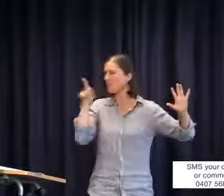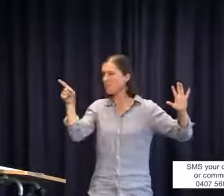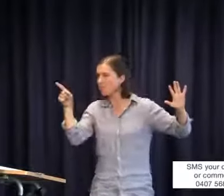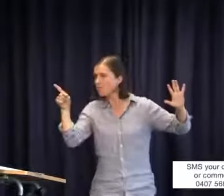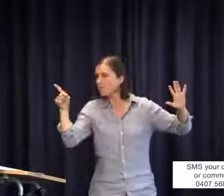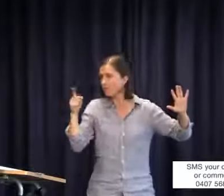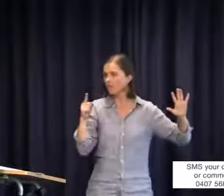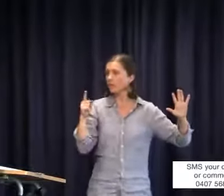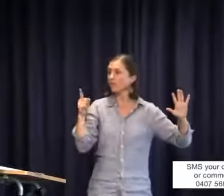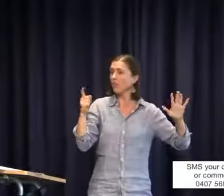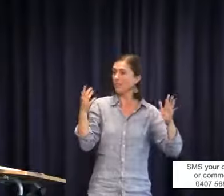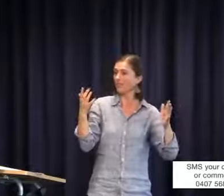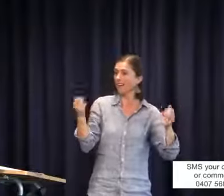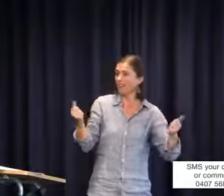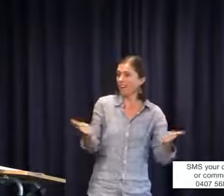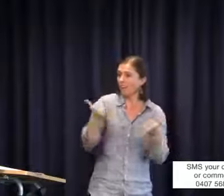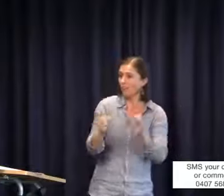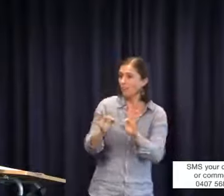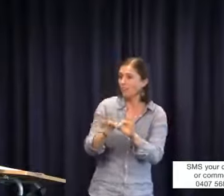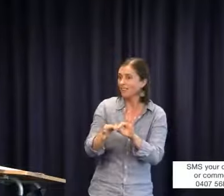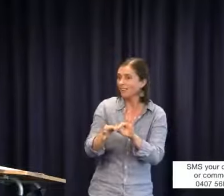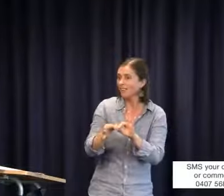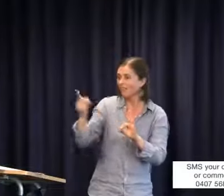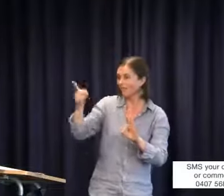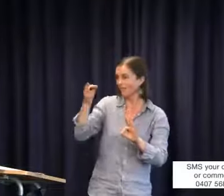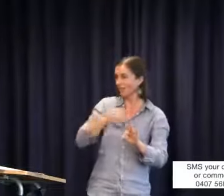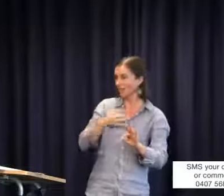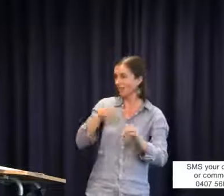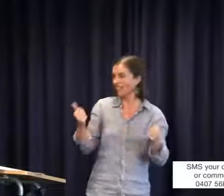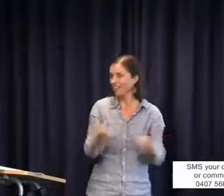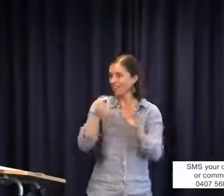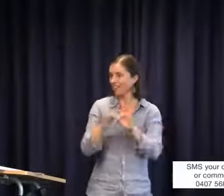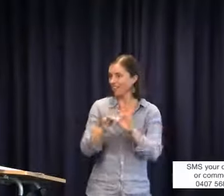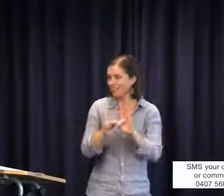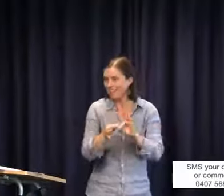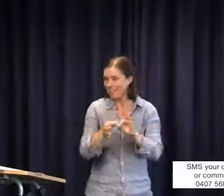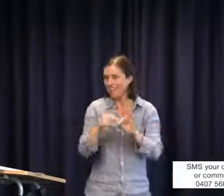the department aside, I'm wondering if there are enough interpreters because that is often